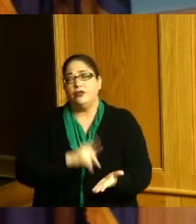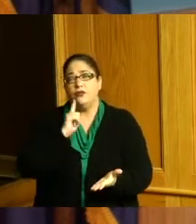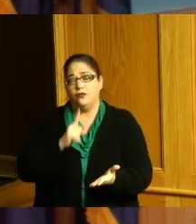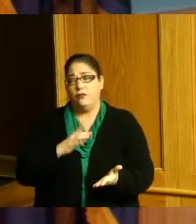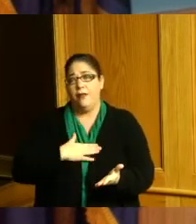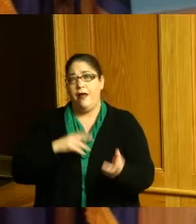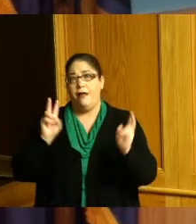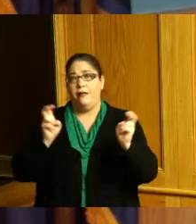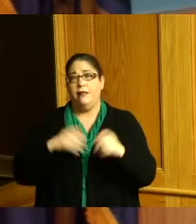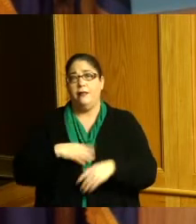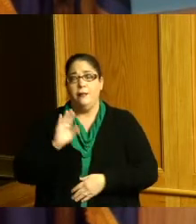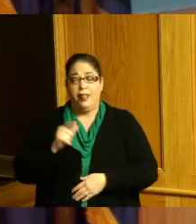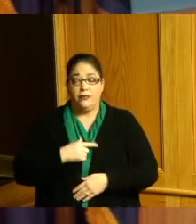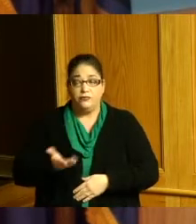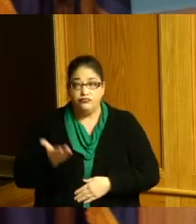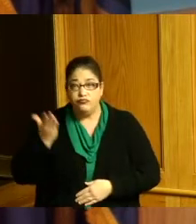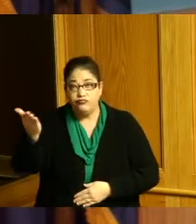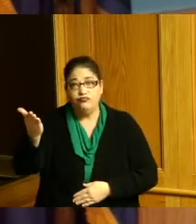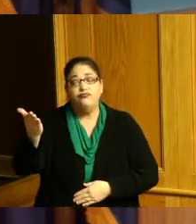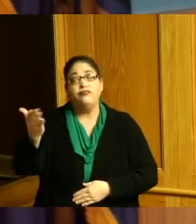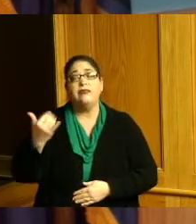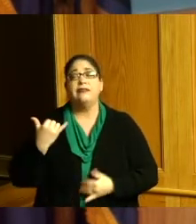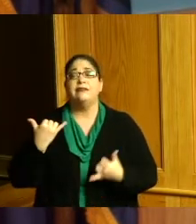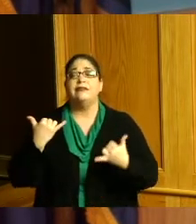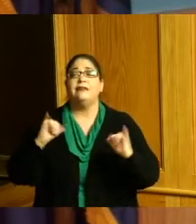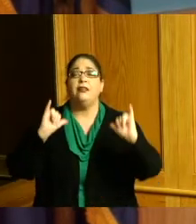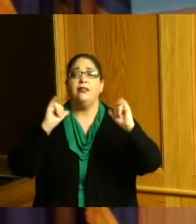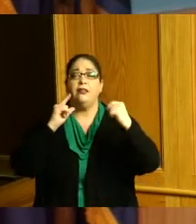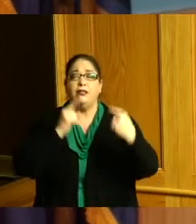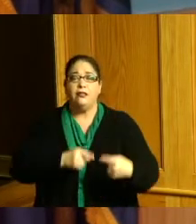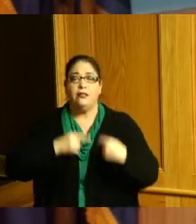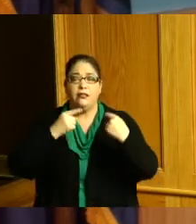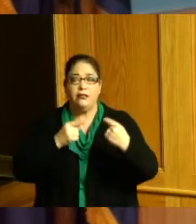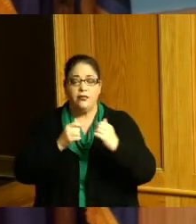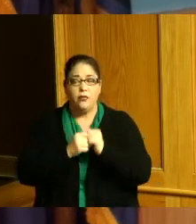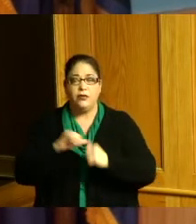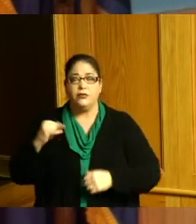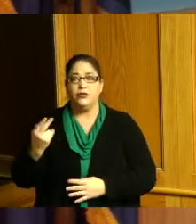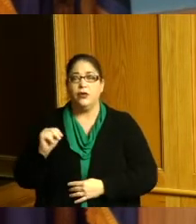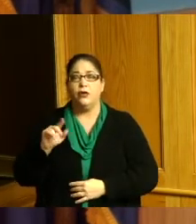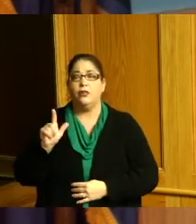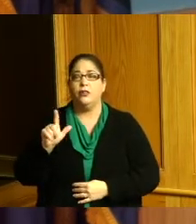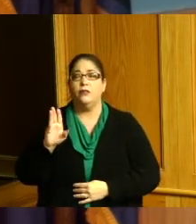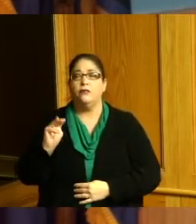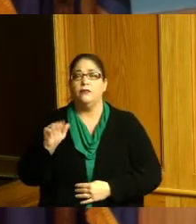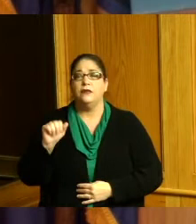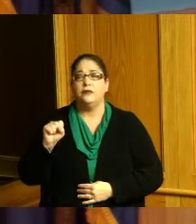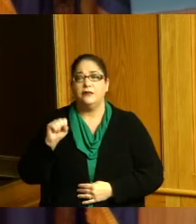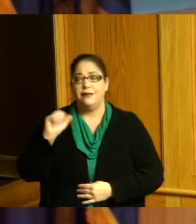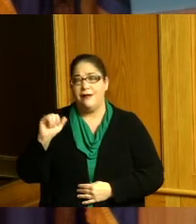on the ballot and today we're still fighting for the John Lewis Act and I want to say that I'm